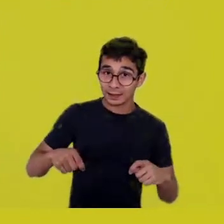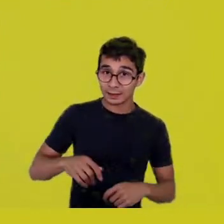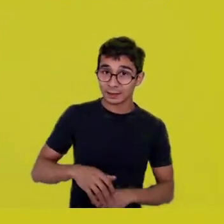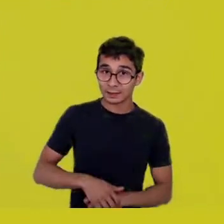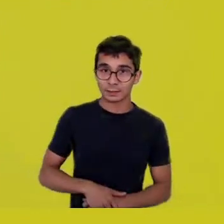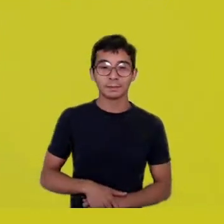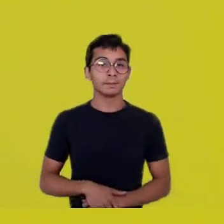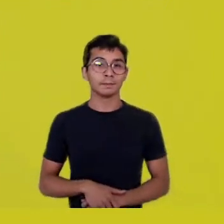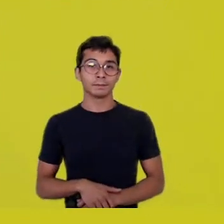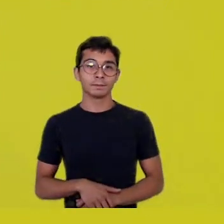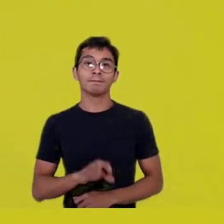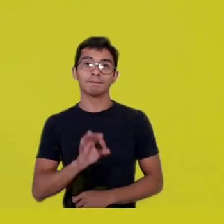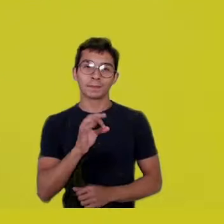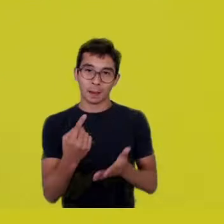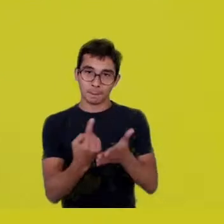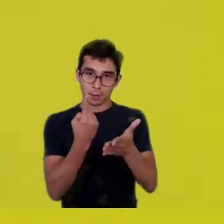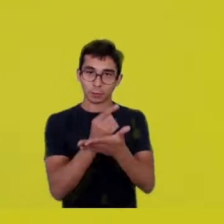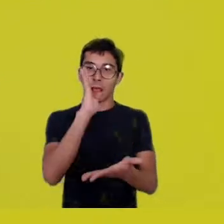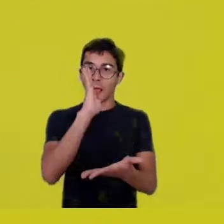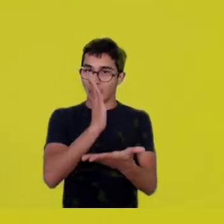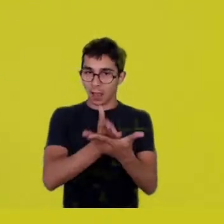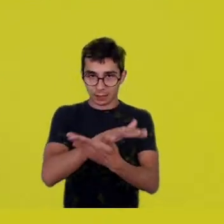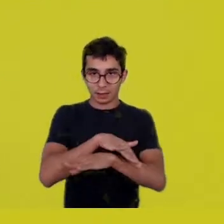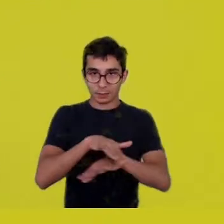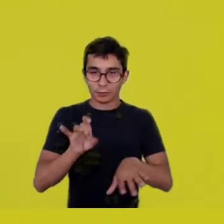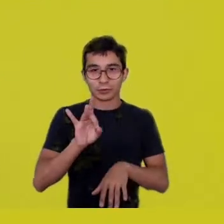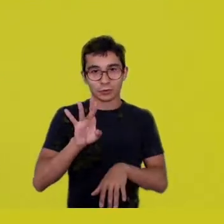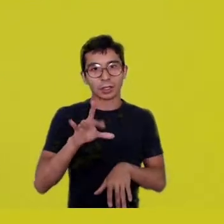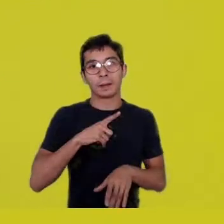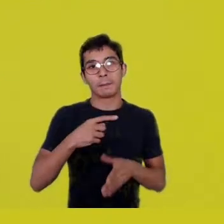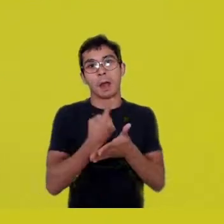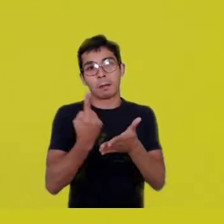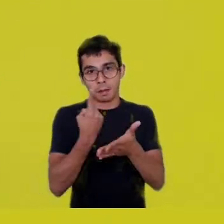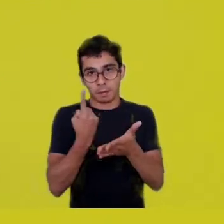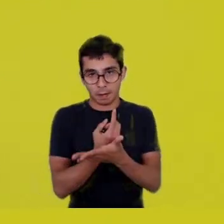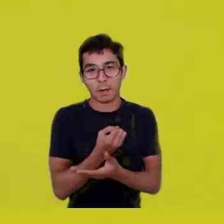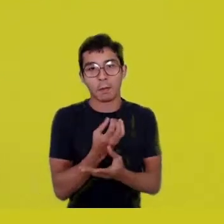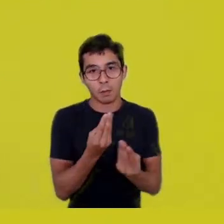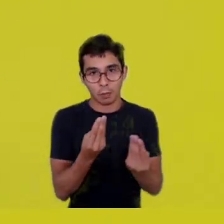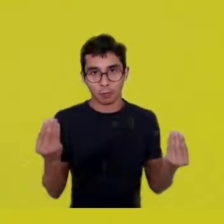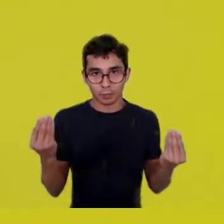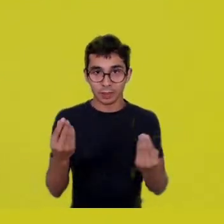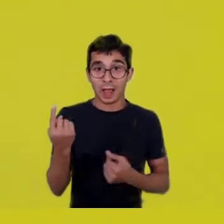Just the first one. Tom, is it? -Tom, Tom.